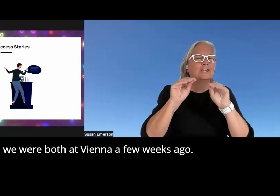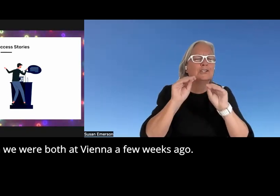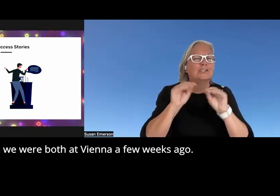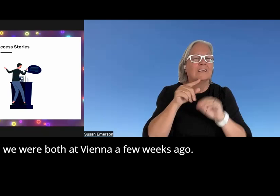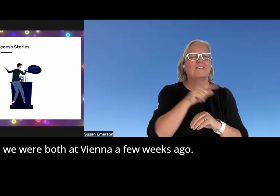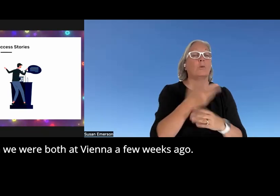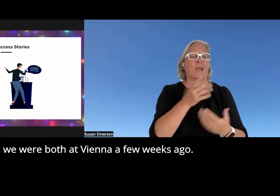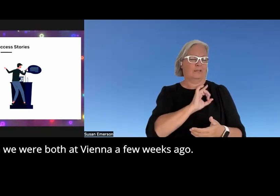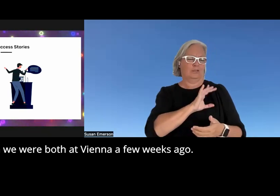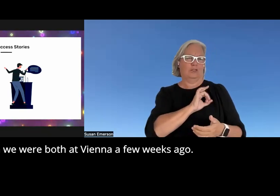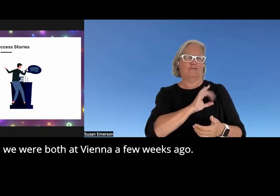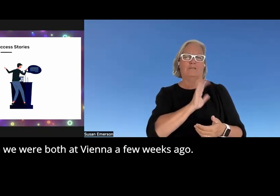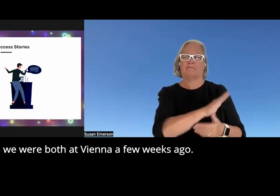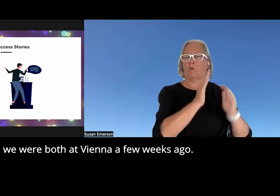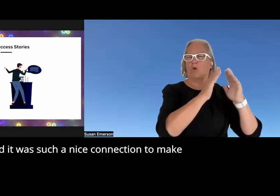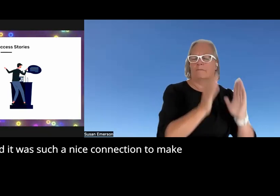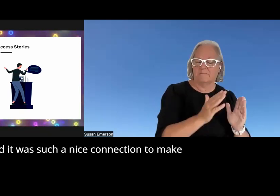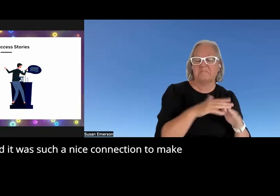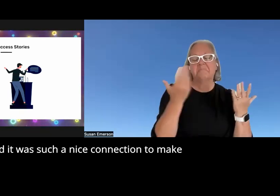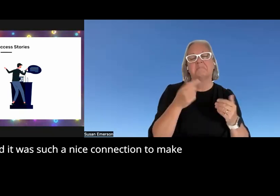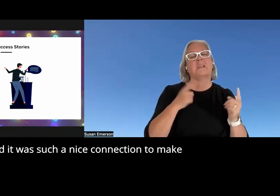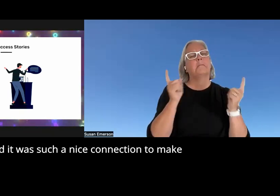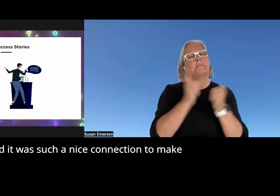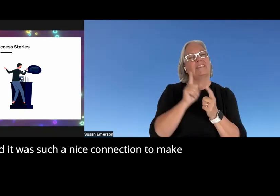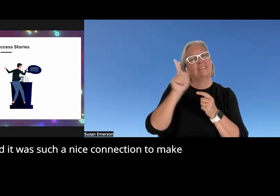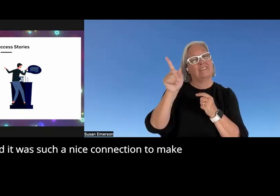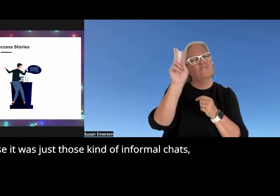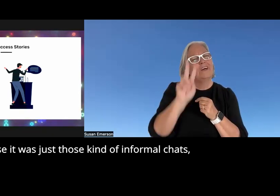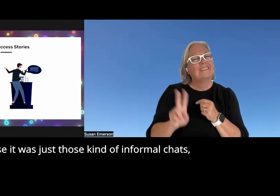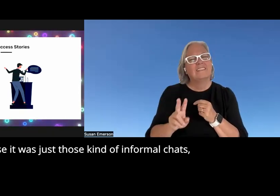were both at Vienna a few weeks ago and it was such a nice connection to make because it was